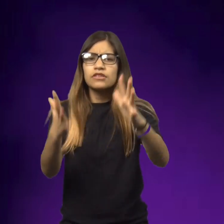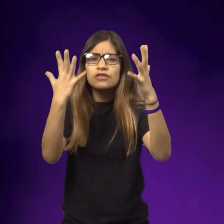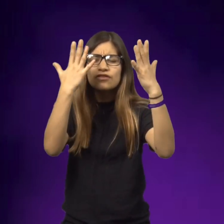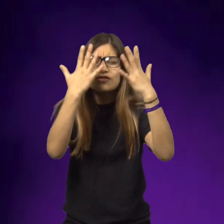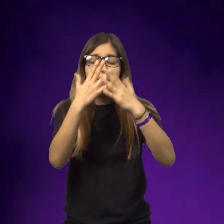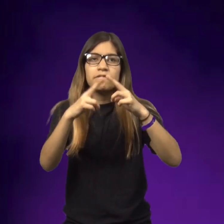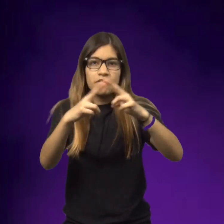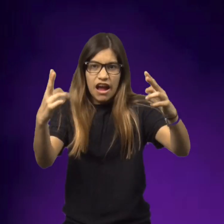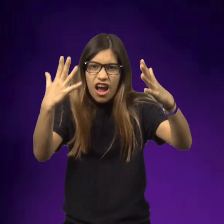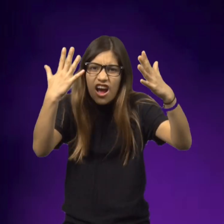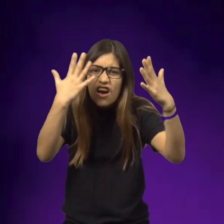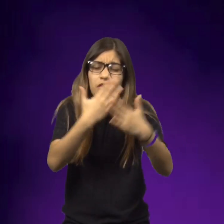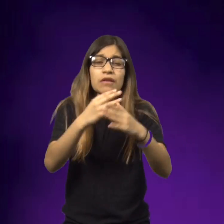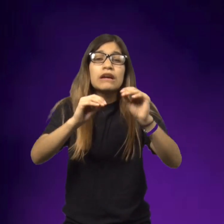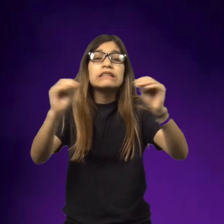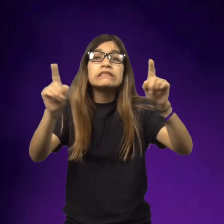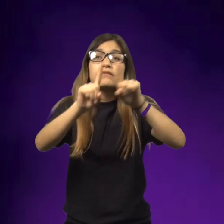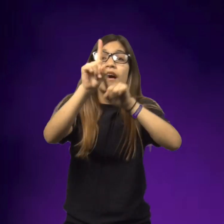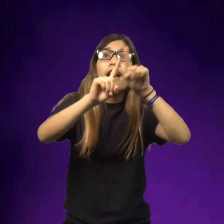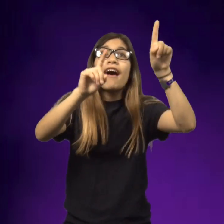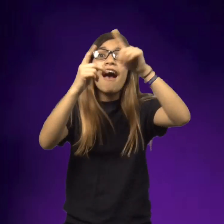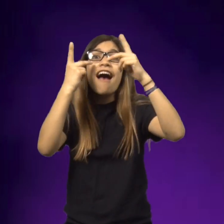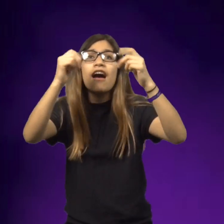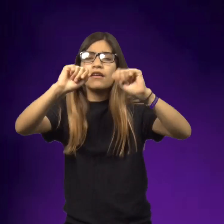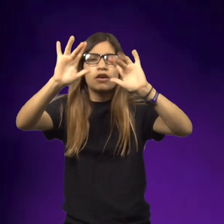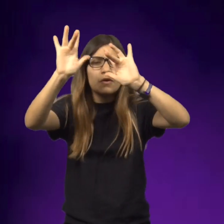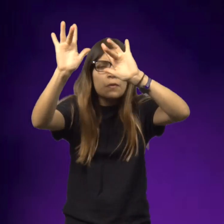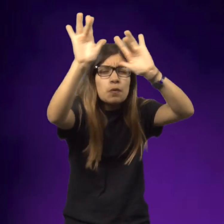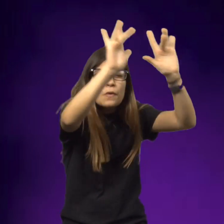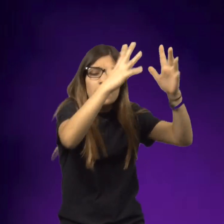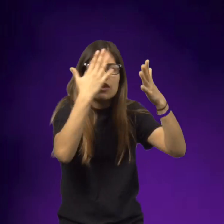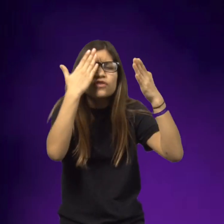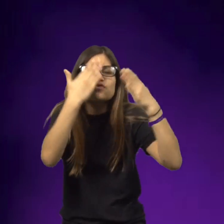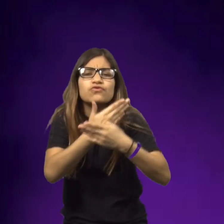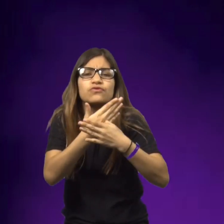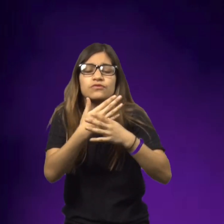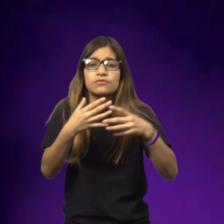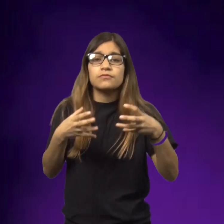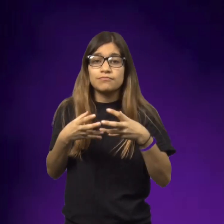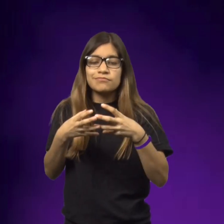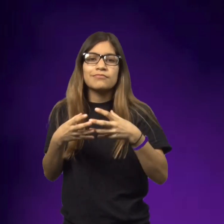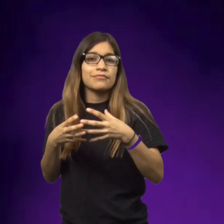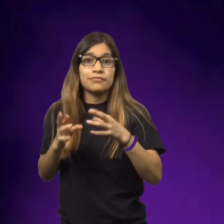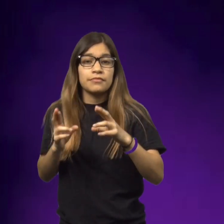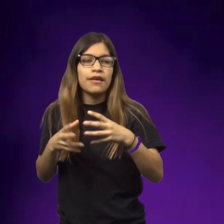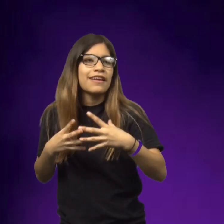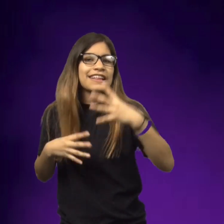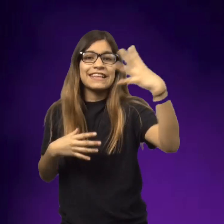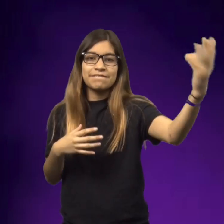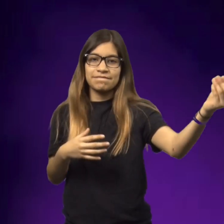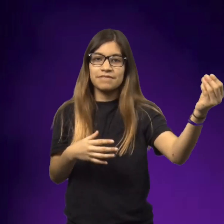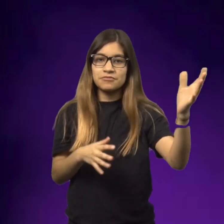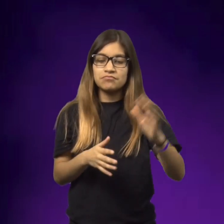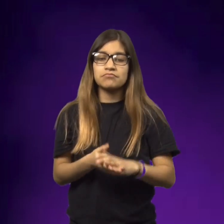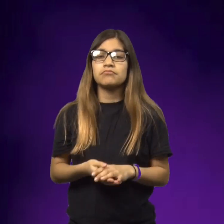So throughout the night it was so dark outside you couldn't see the stars, you couldn't see anything it was so dark.